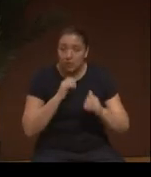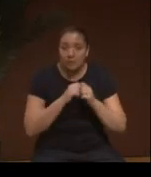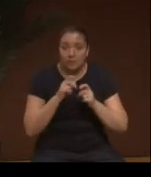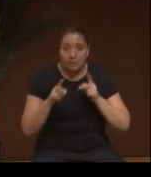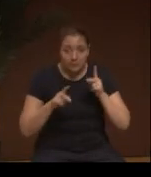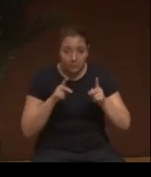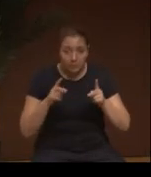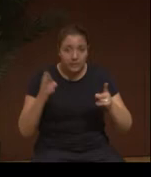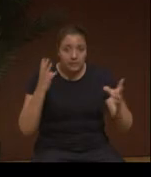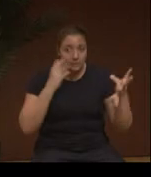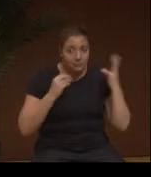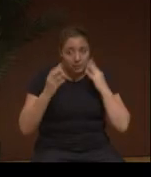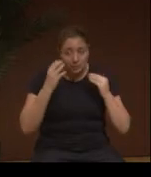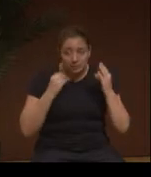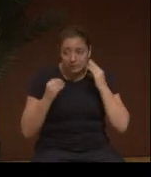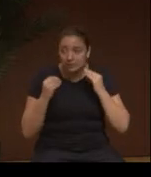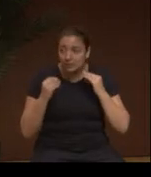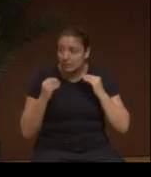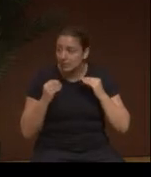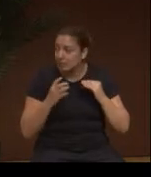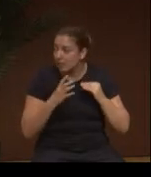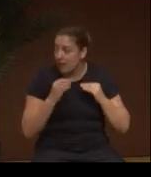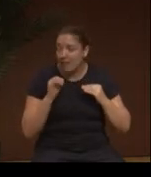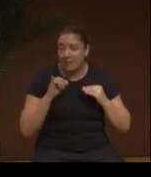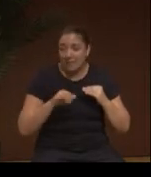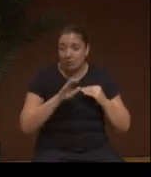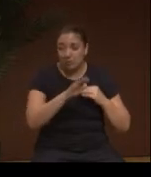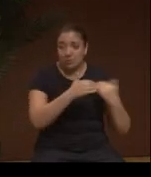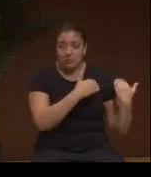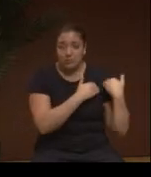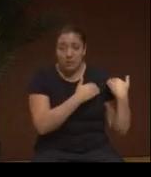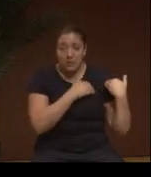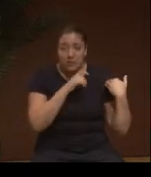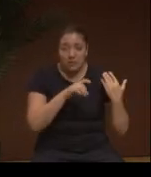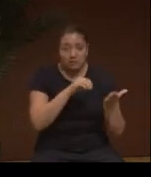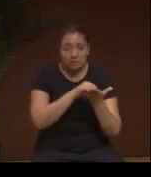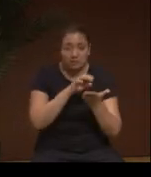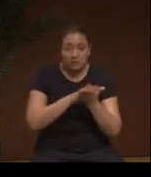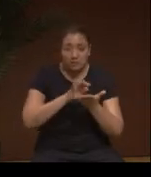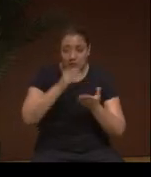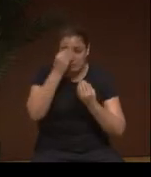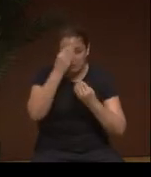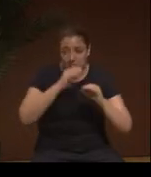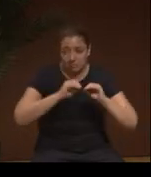Experience elders. And then that is your job, to document and disseminate that information.